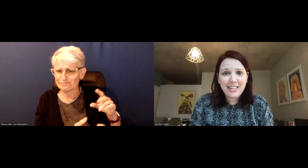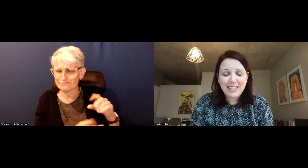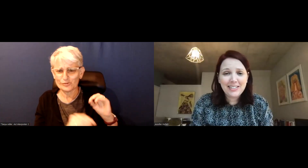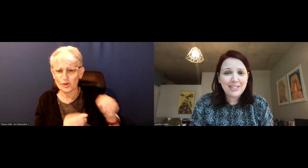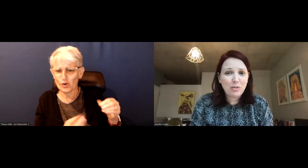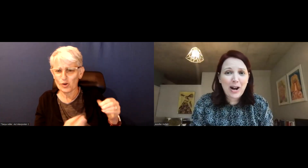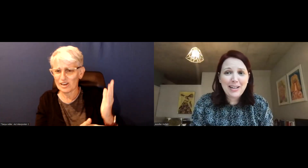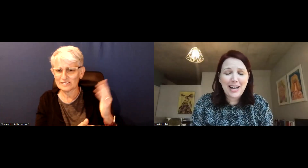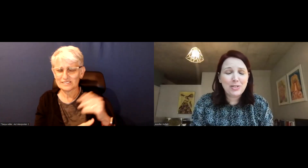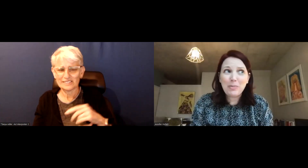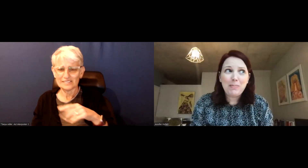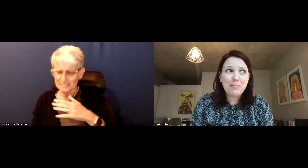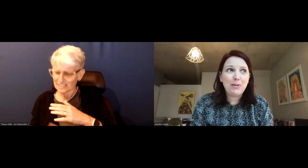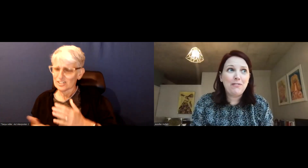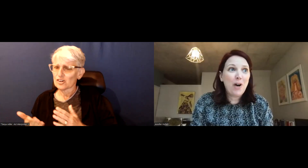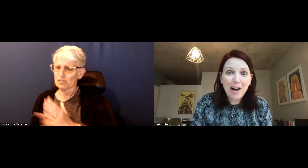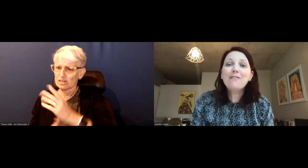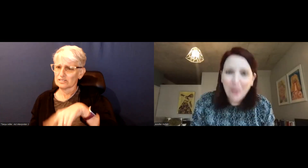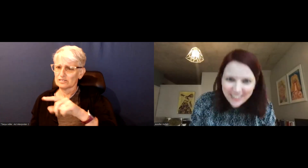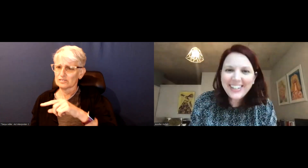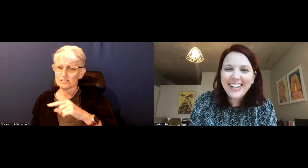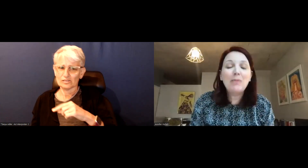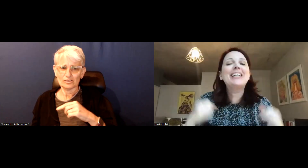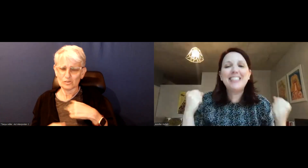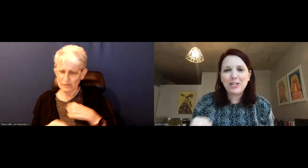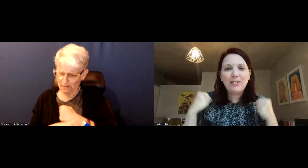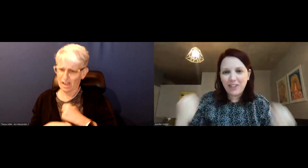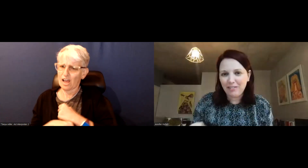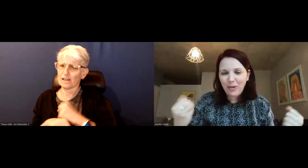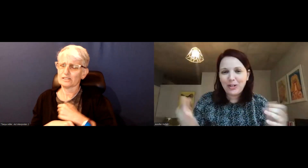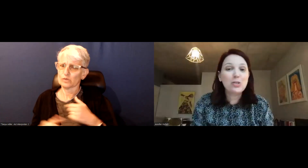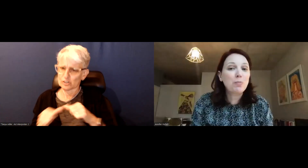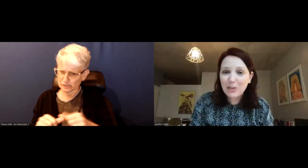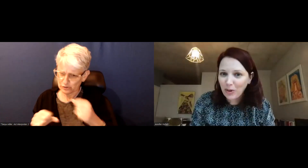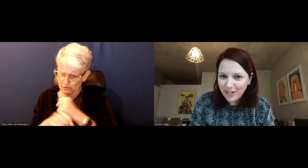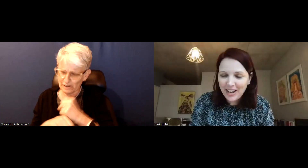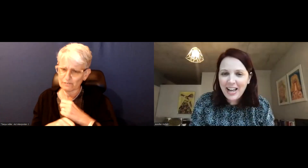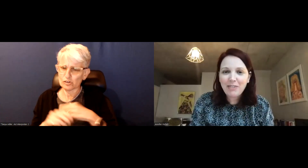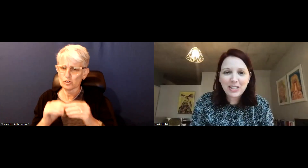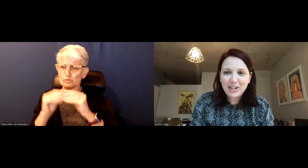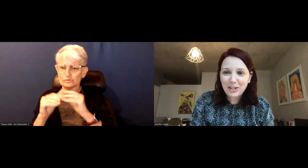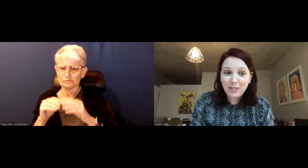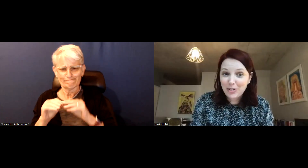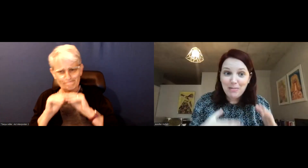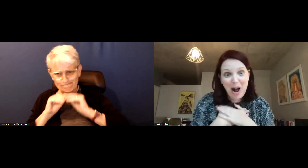I think this is a right that so many people fought for and we continue to fight for so spread the word and really encourage folks.